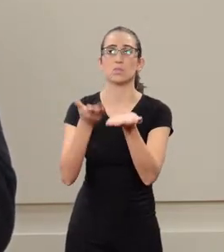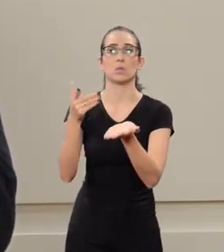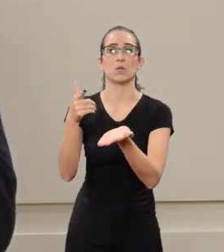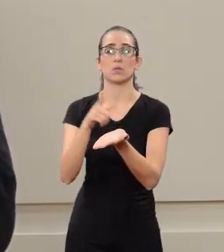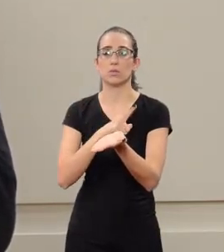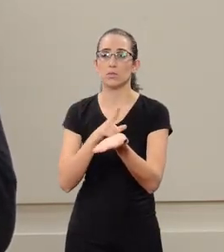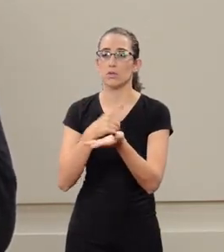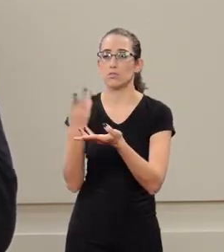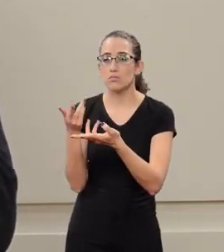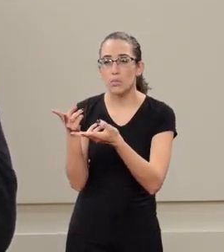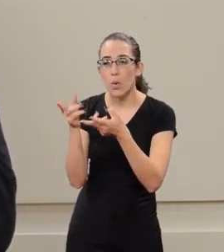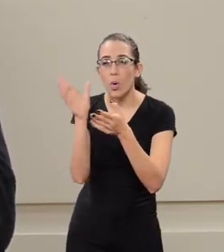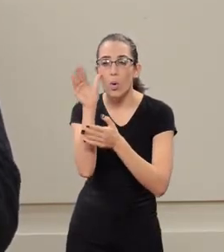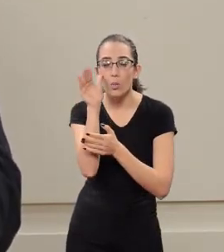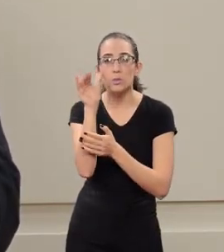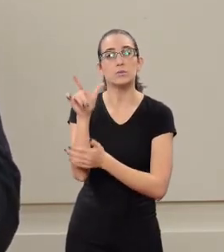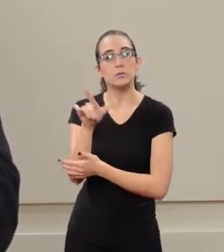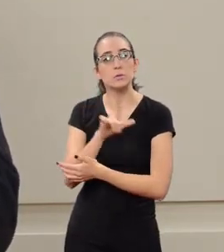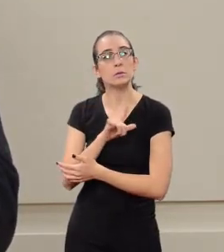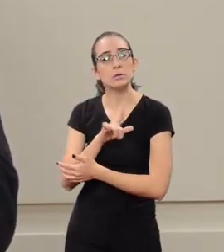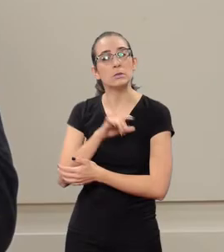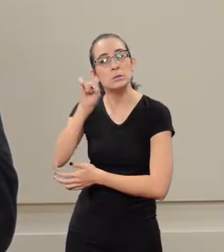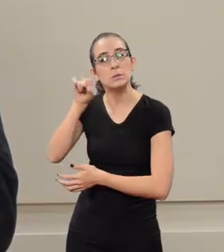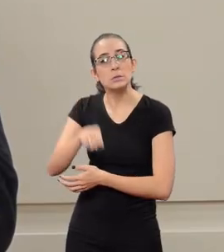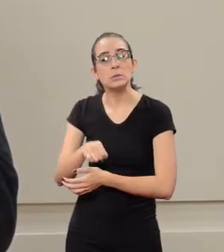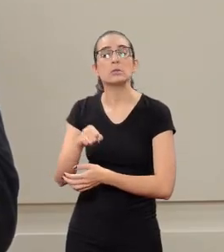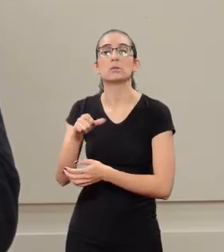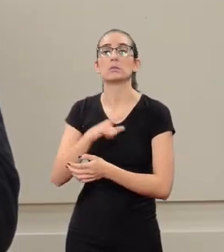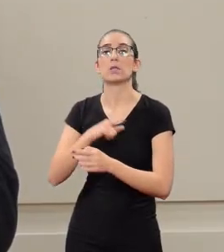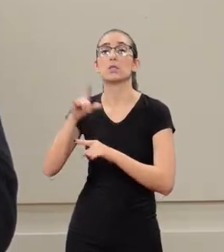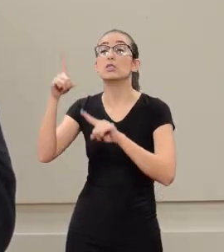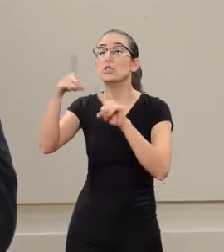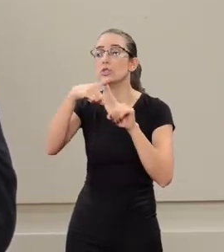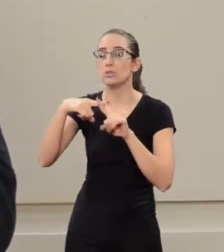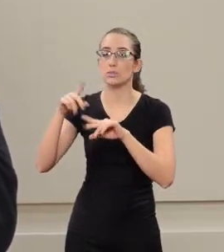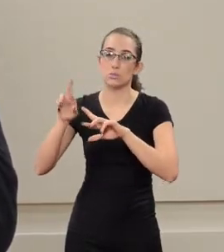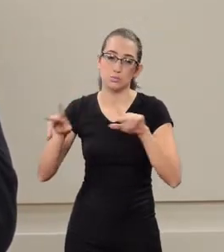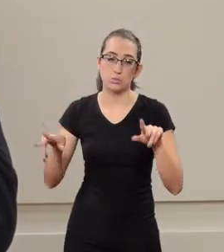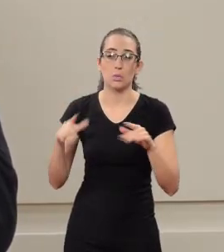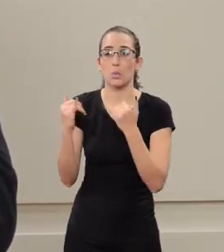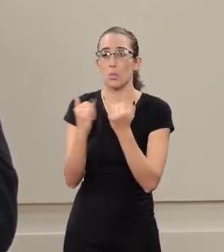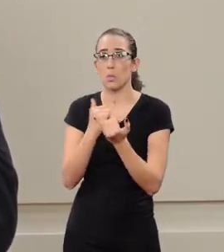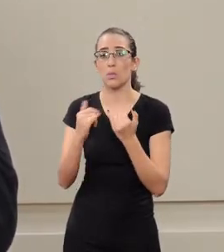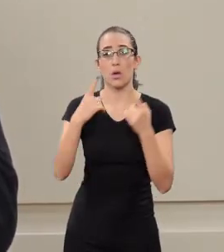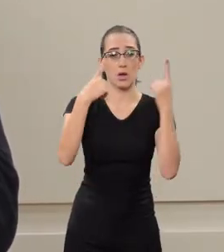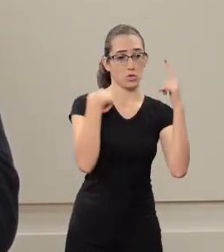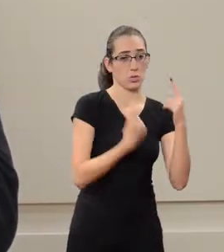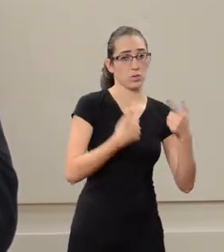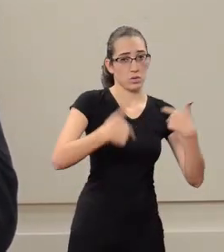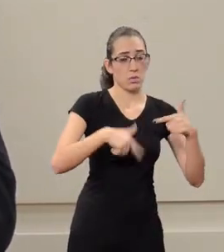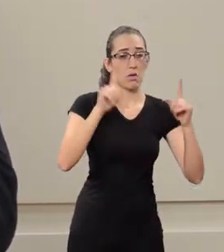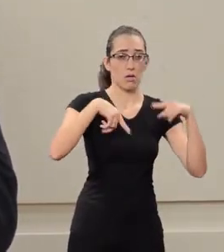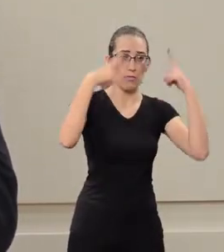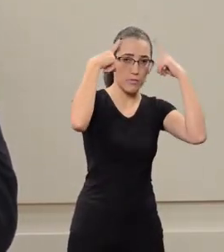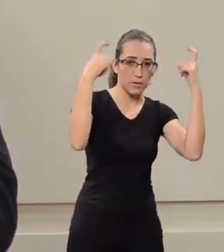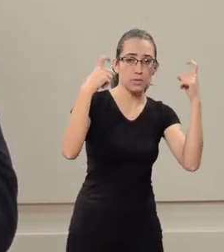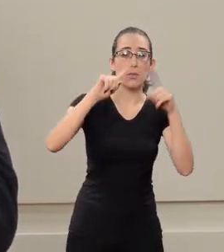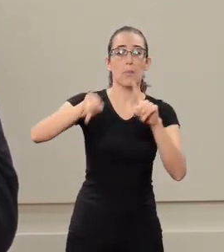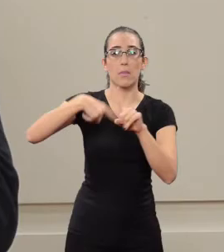The characteristic of the project is to work on issues involving violence and human rights, but, at the same time,